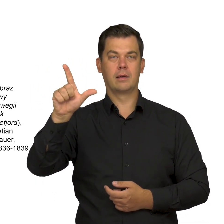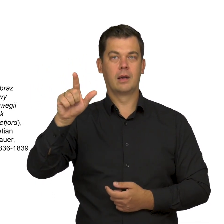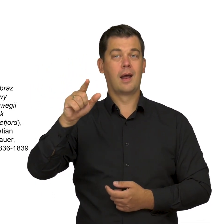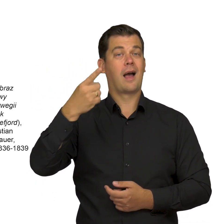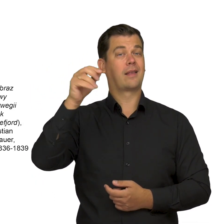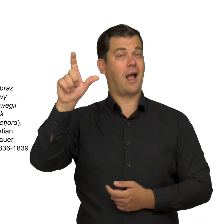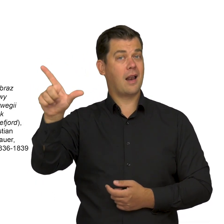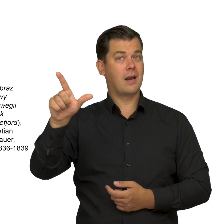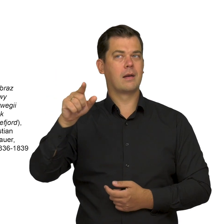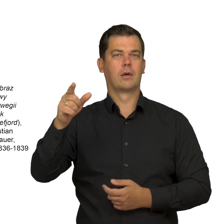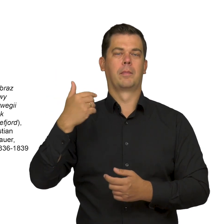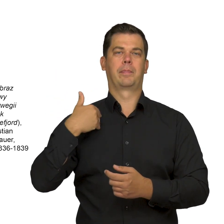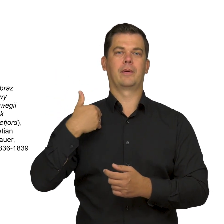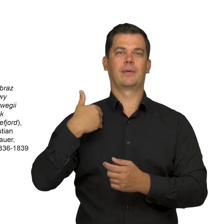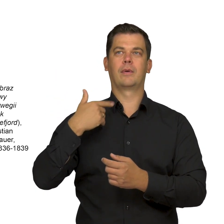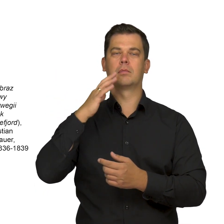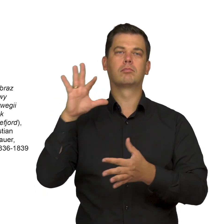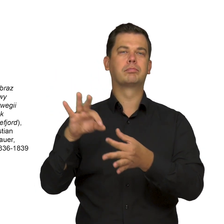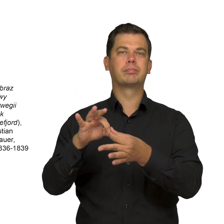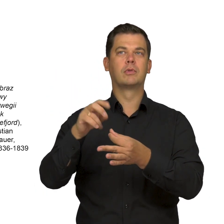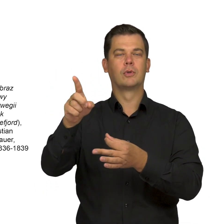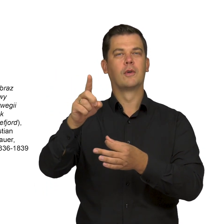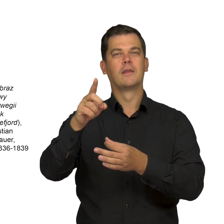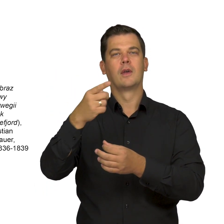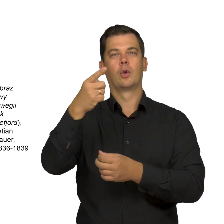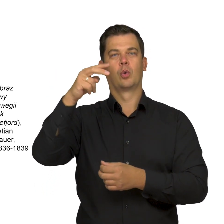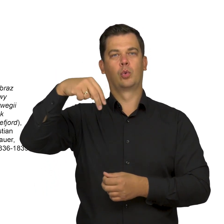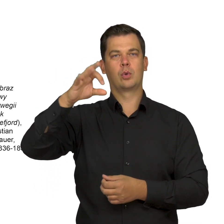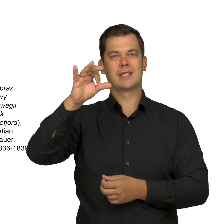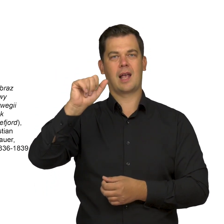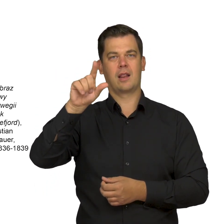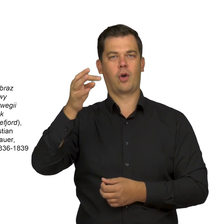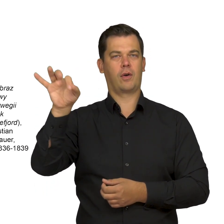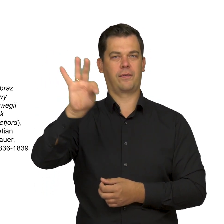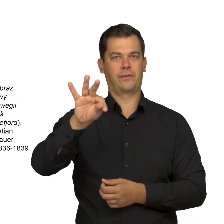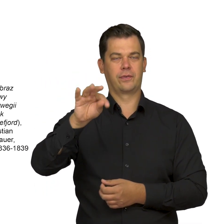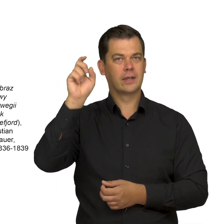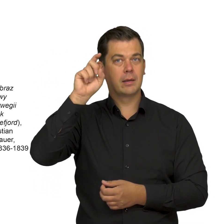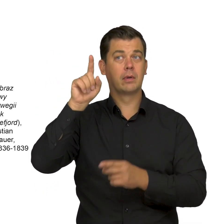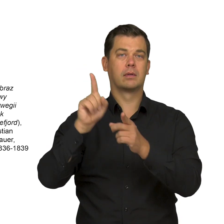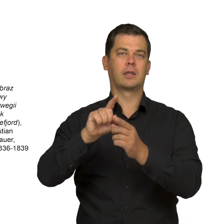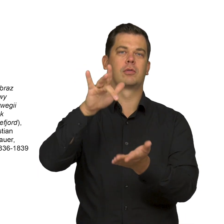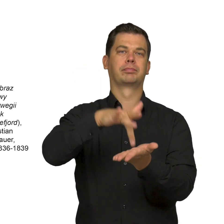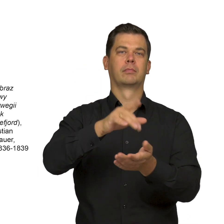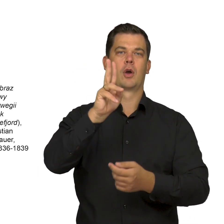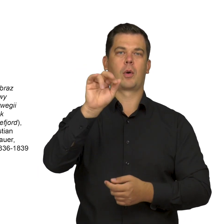Dahl, who is currently associated above all with the Düsseldorf School, but also the Copenhagen circles,